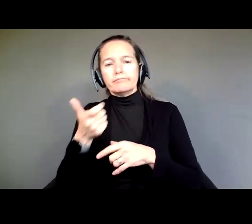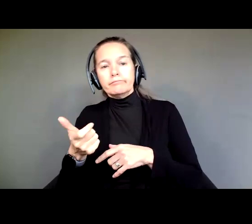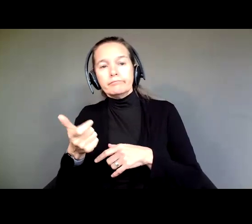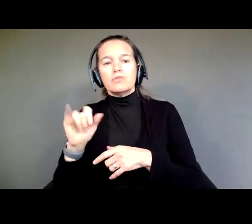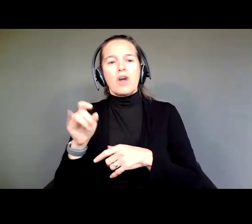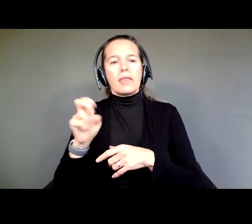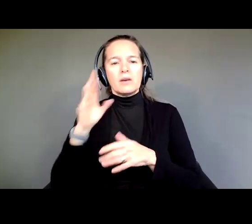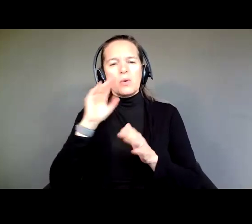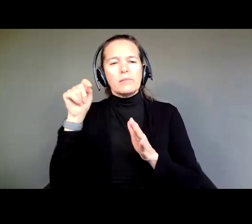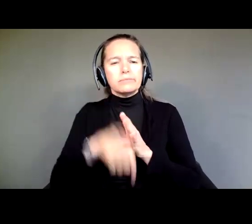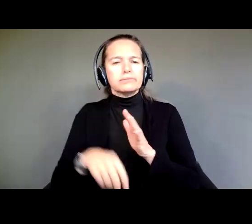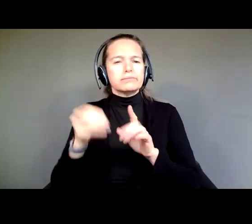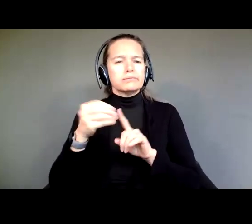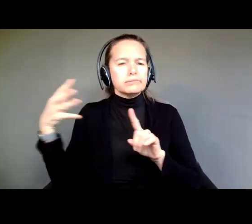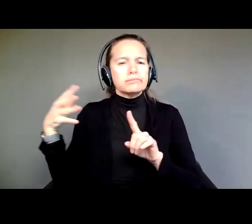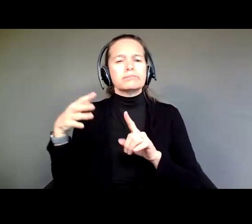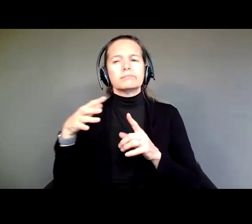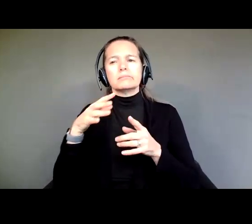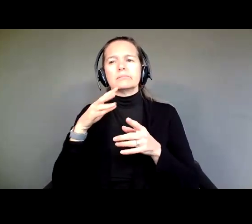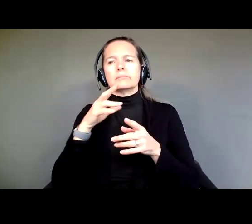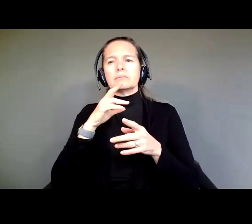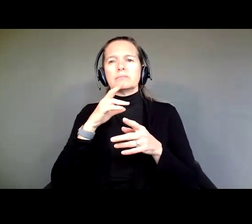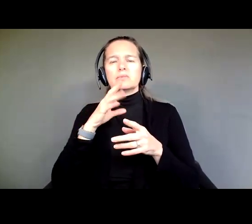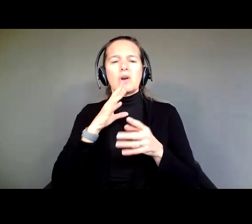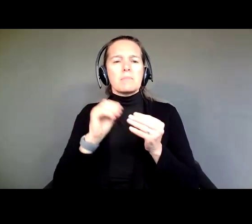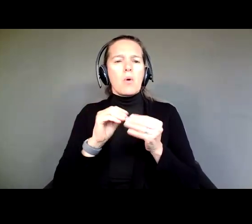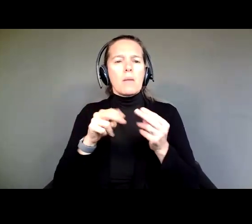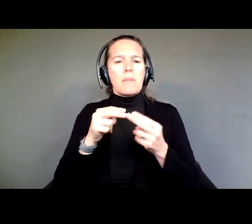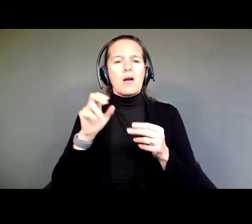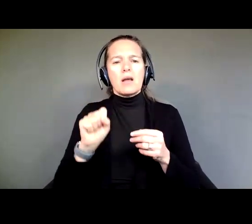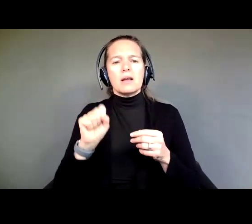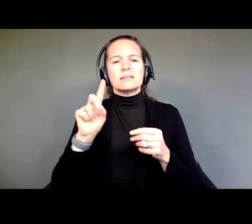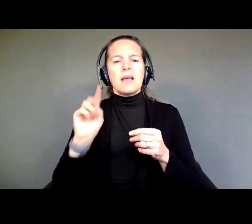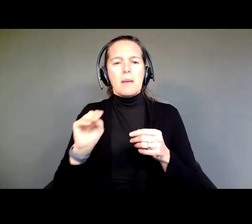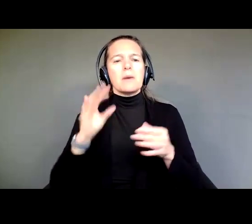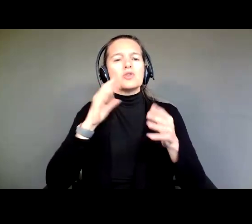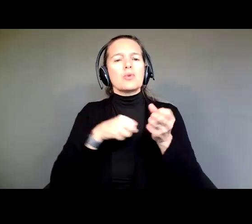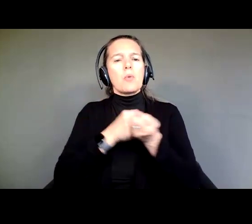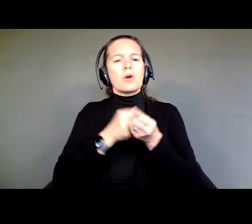around Supported Decision Making, so you might want to get that,